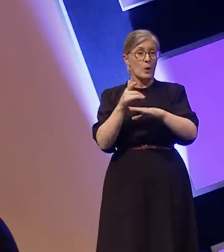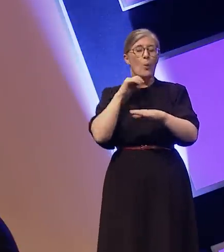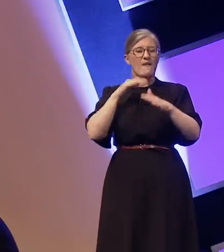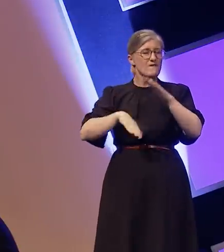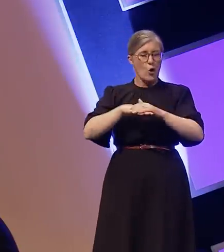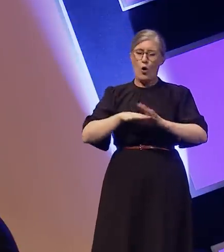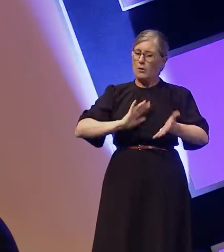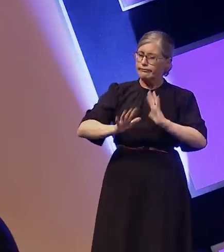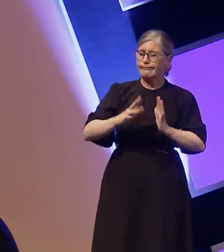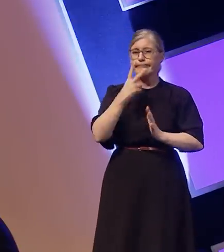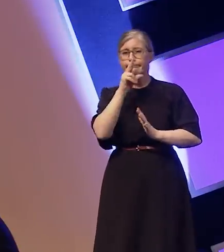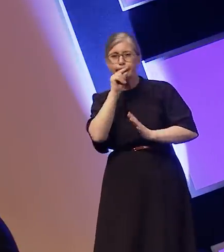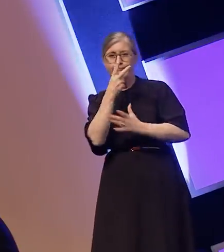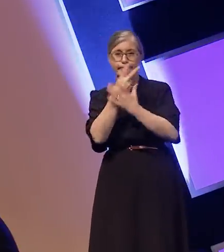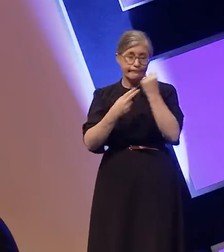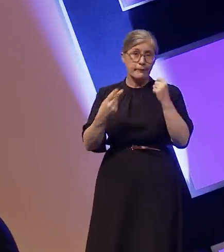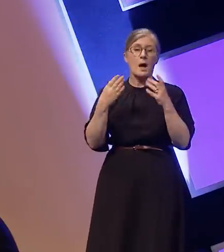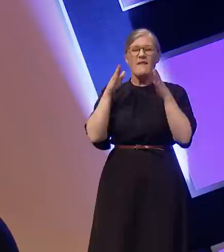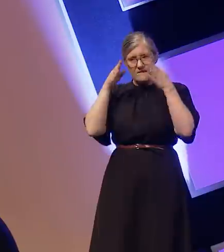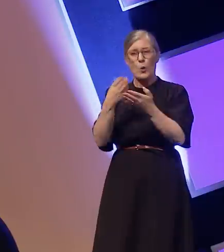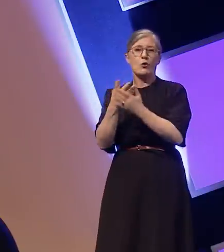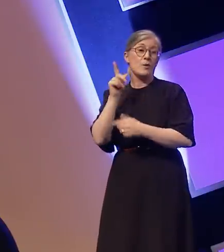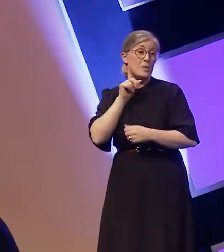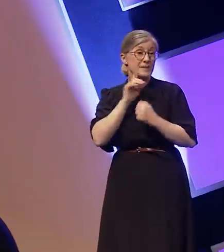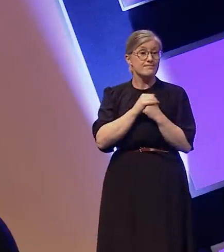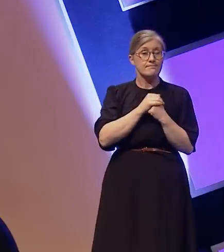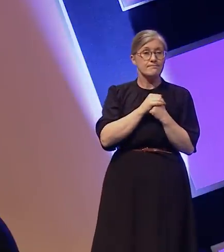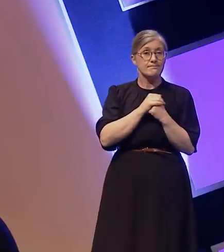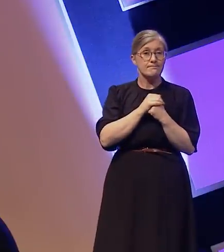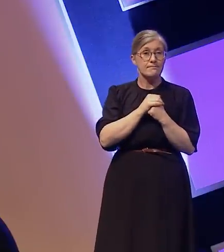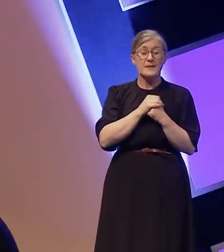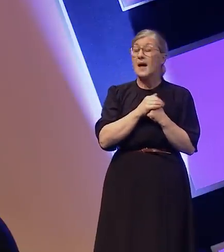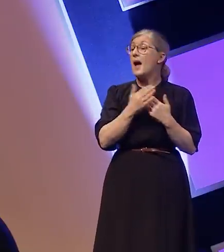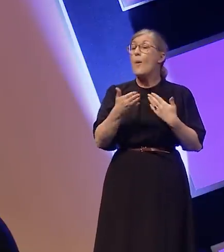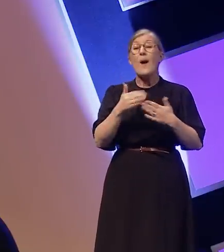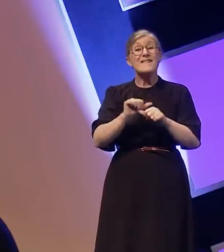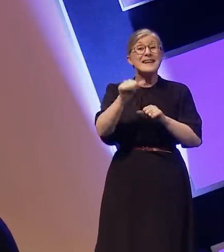Whatever's next for me I know one thing for sure, I am done with being the token deaf character.